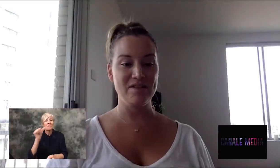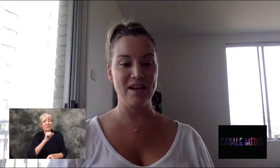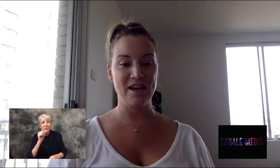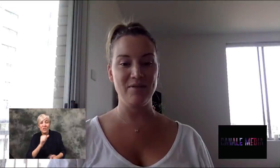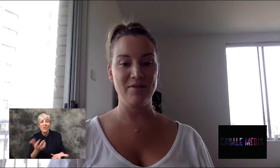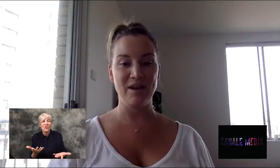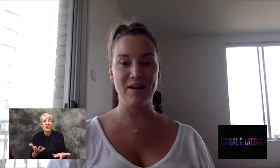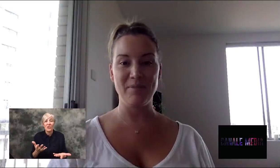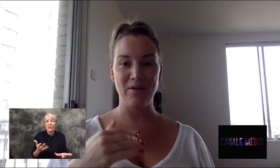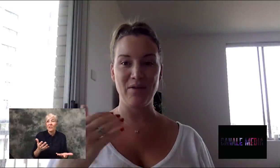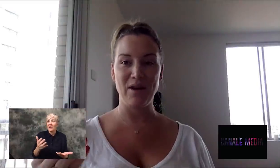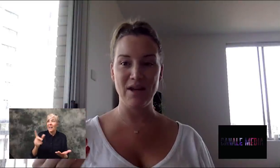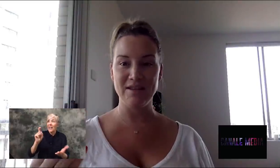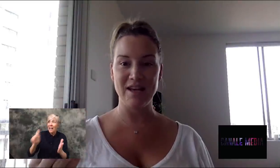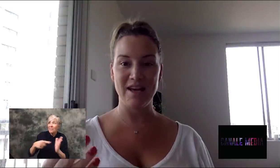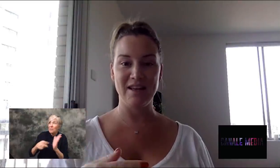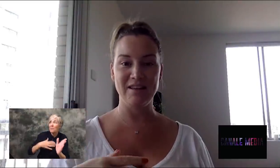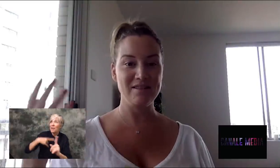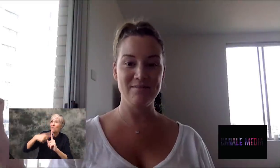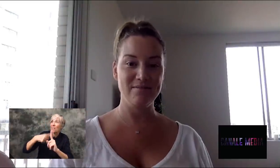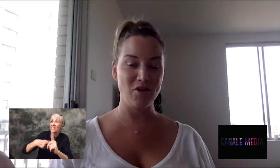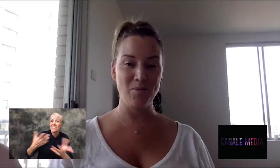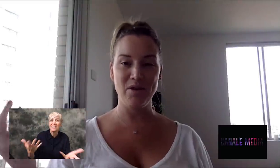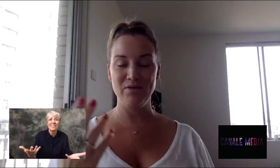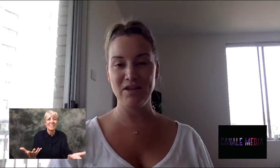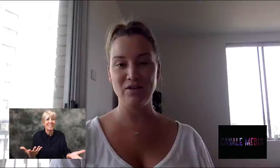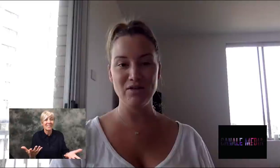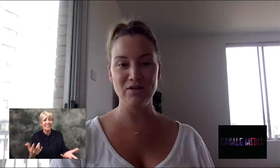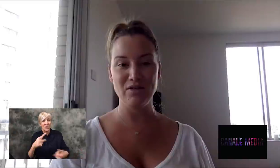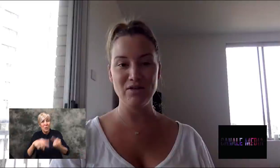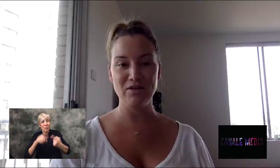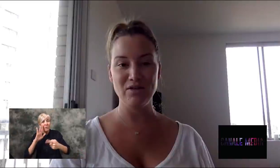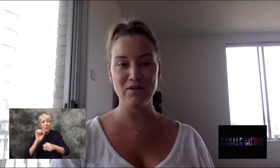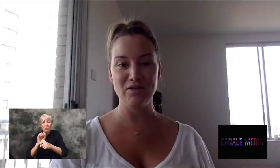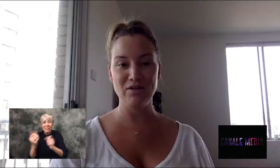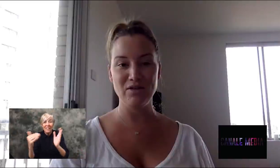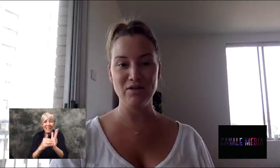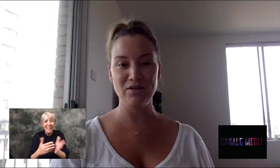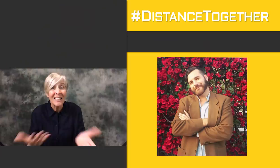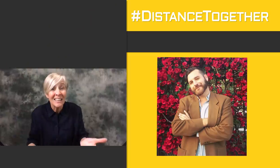they have like a month rent and nobody really knows when the jobs are gonna come back.